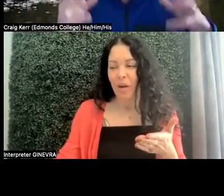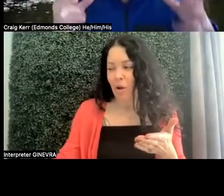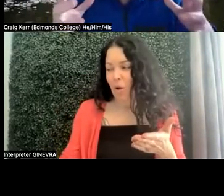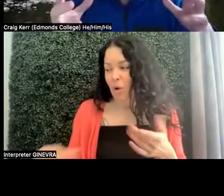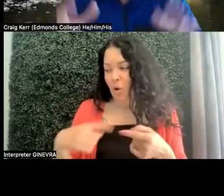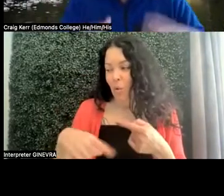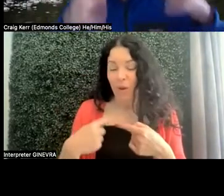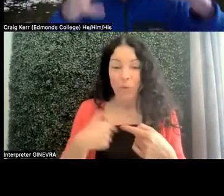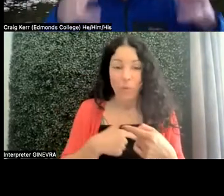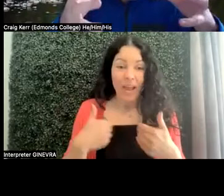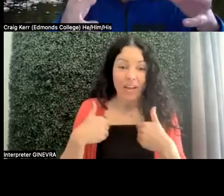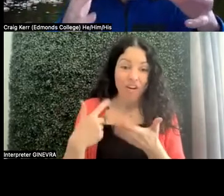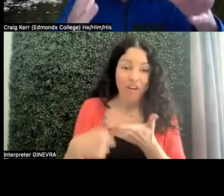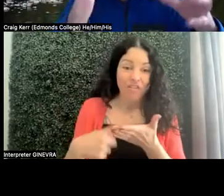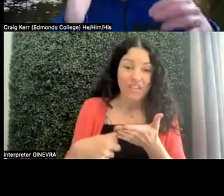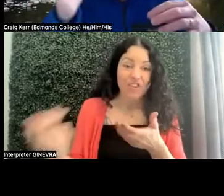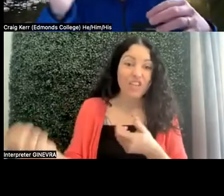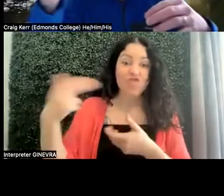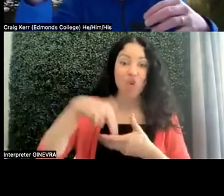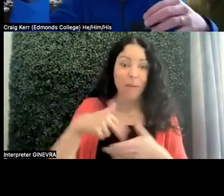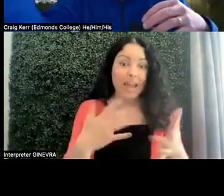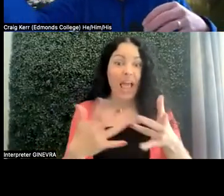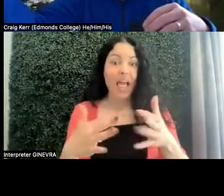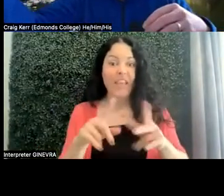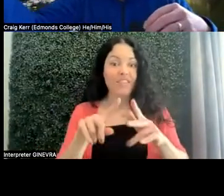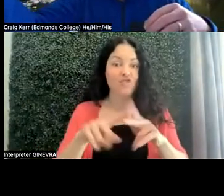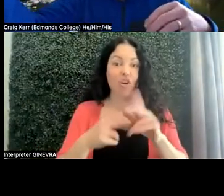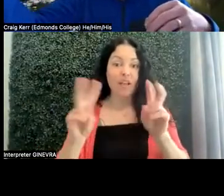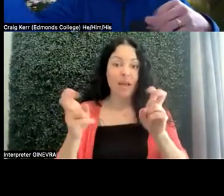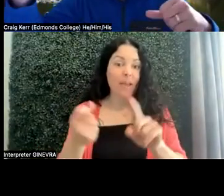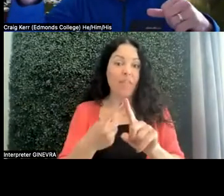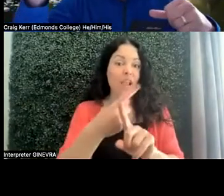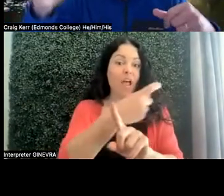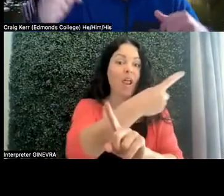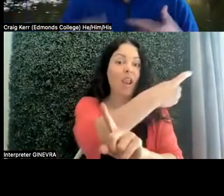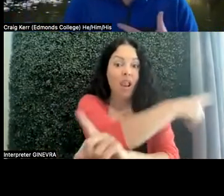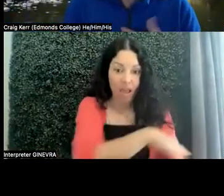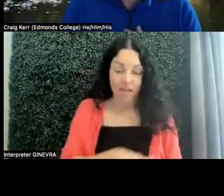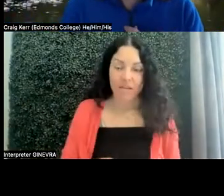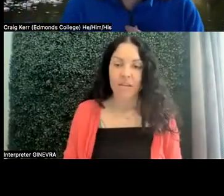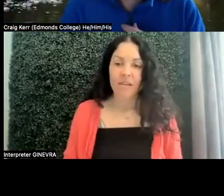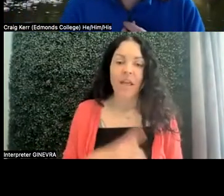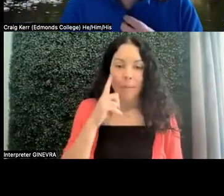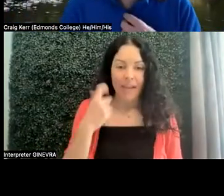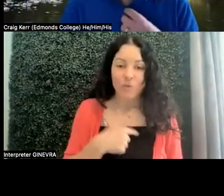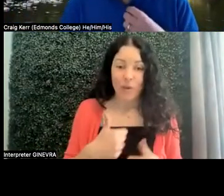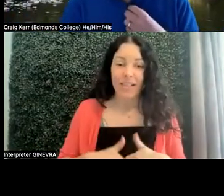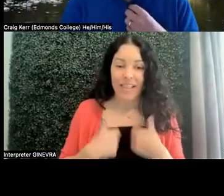they jump in, they start on the topic, and then they start wandering off. And because we live in the Pacific Northwest, most of us